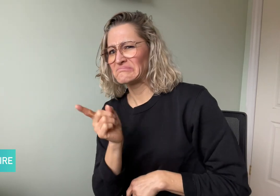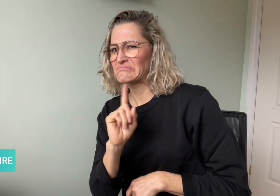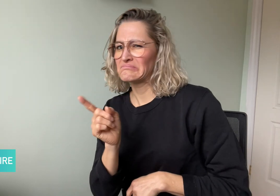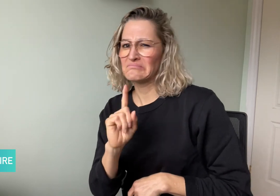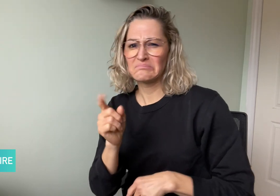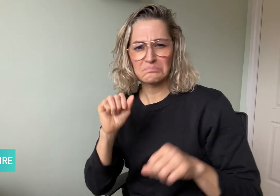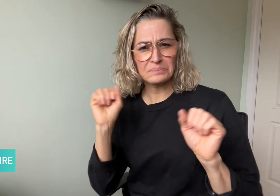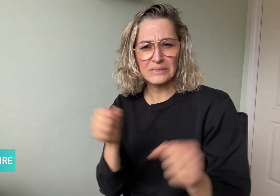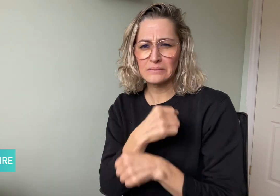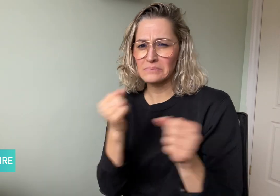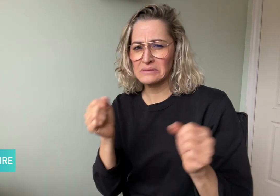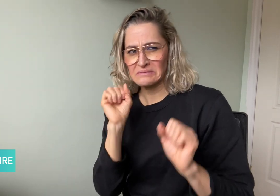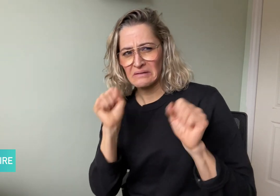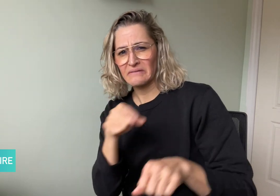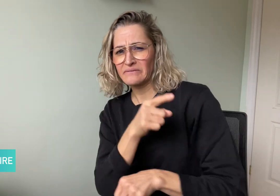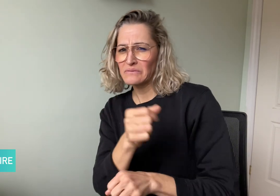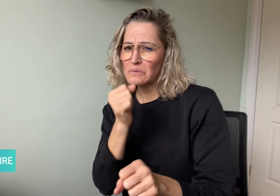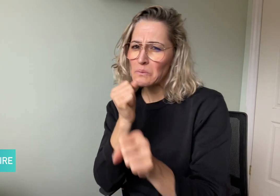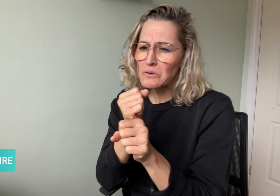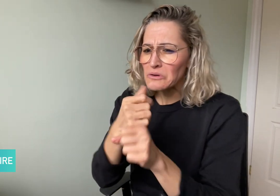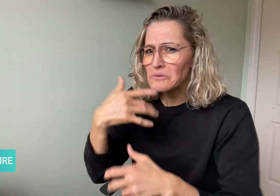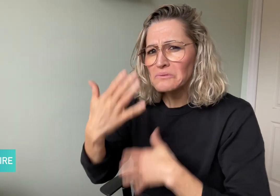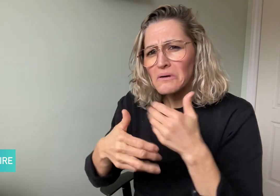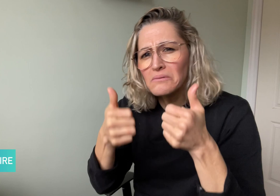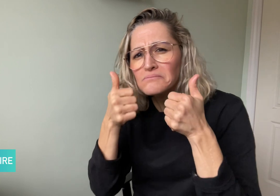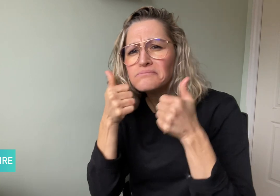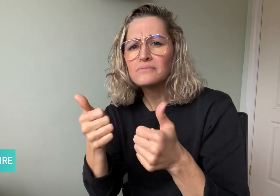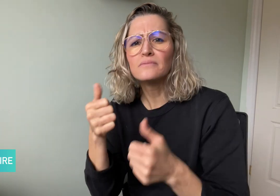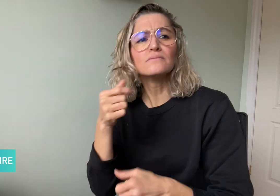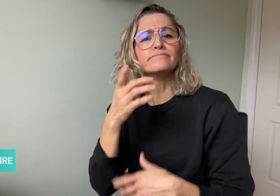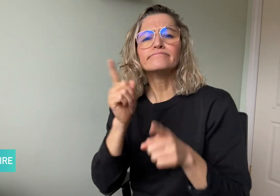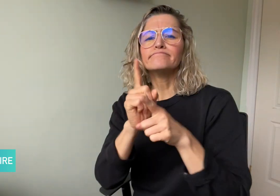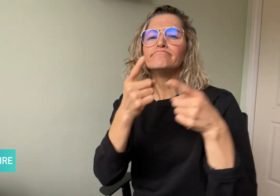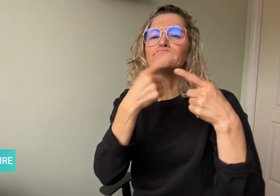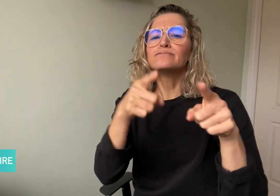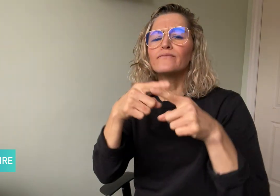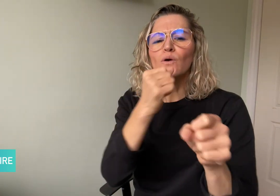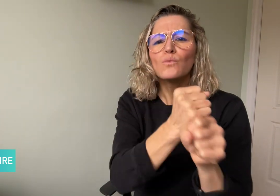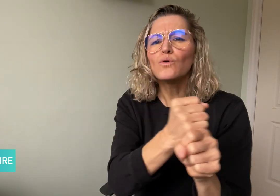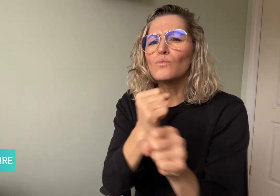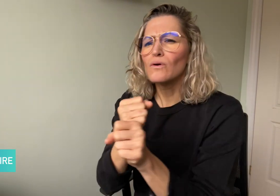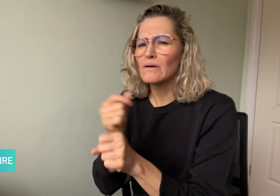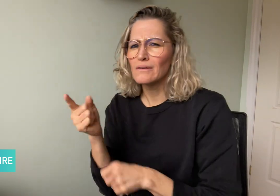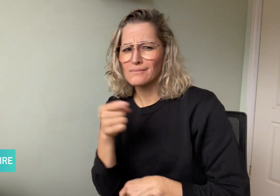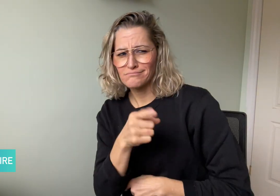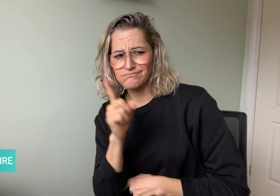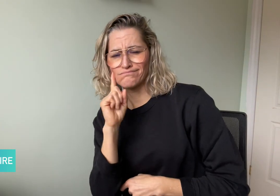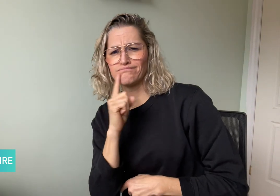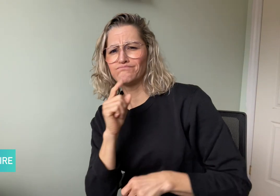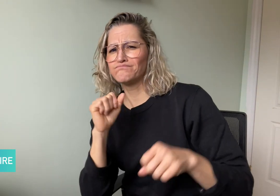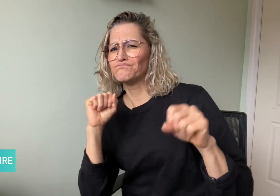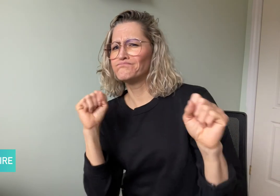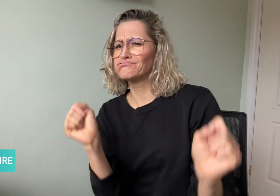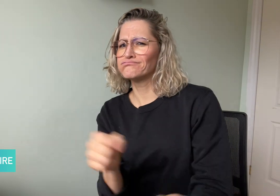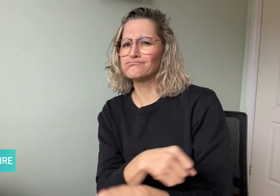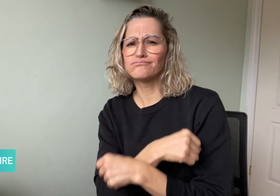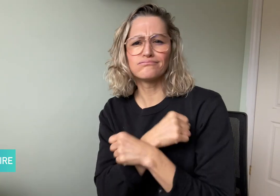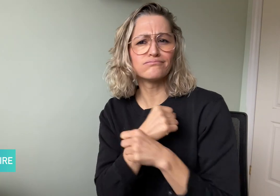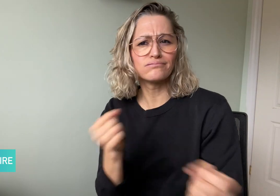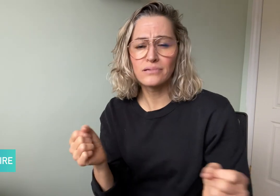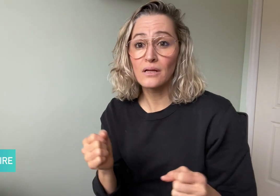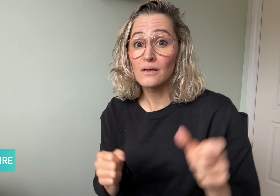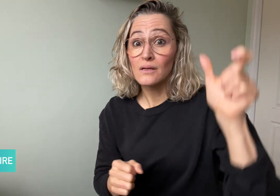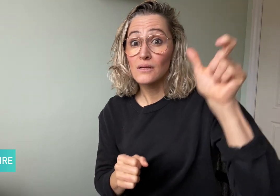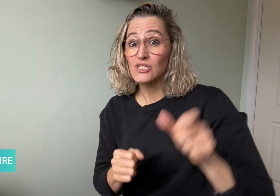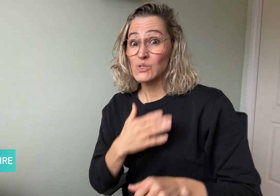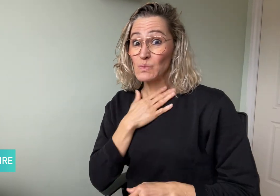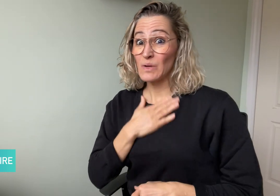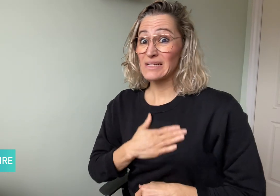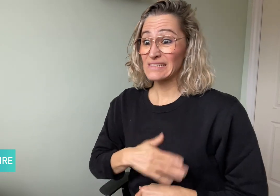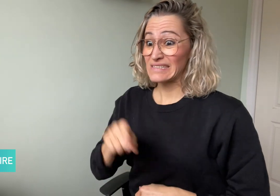to handle things and do things at work. To obtain the CDL,